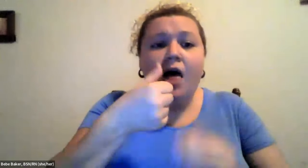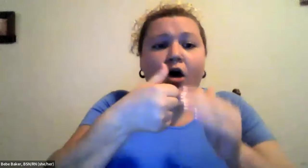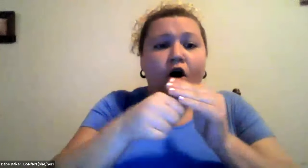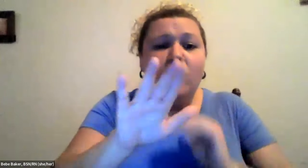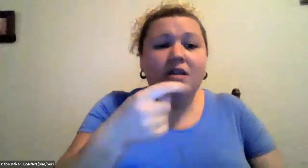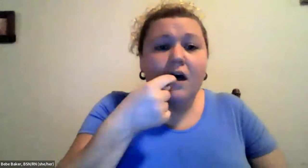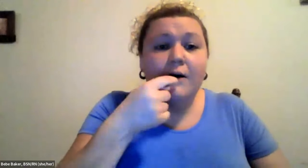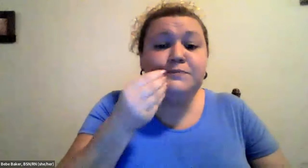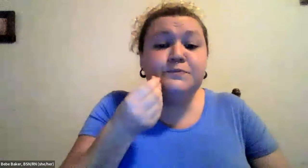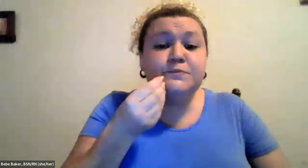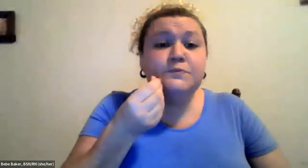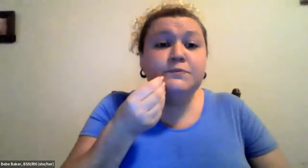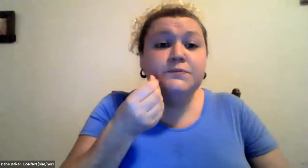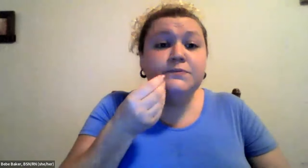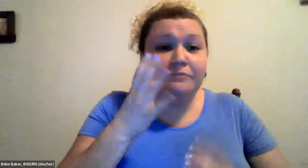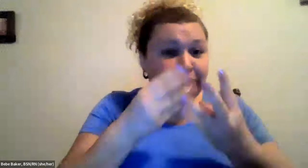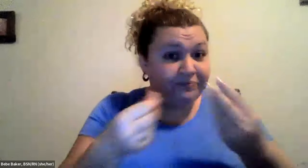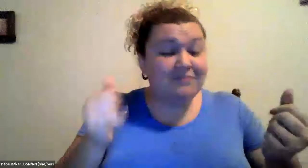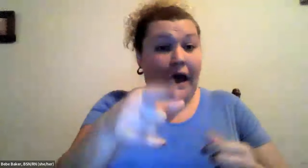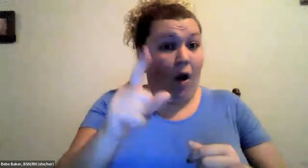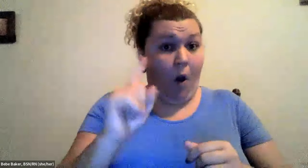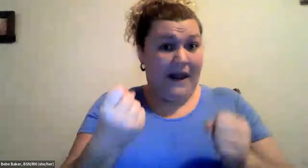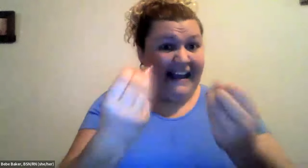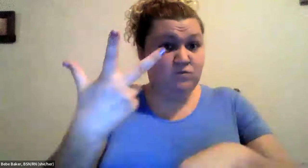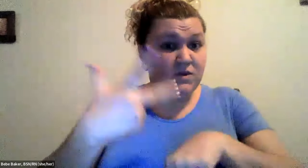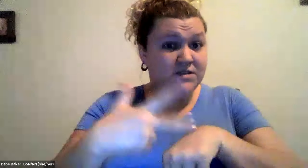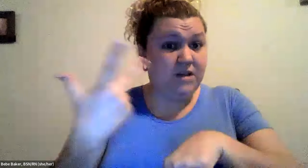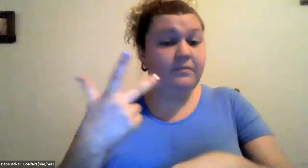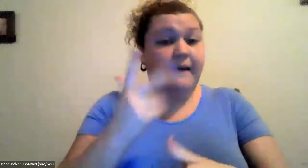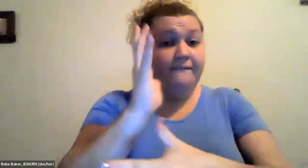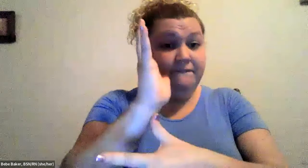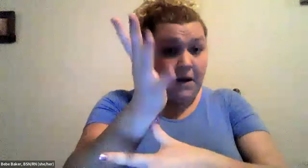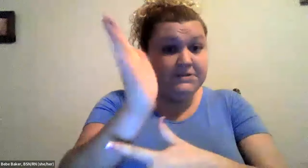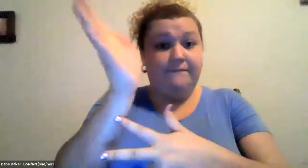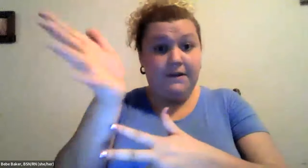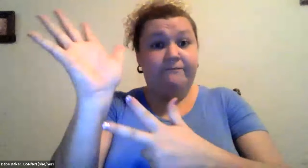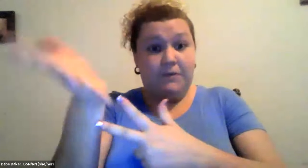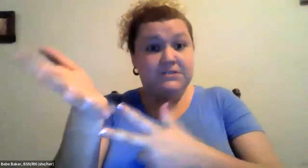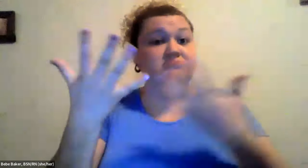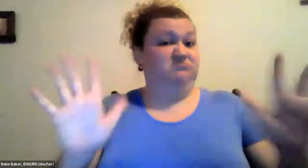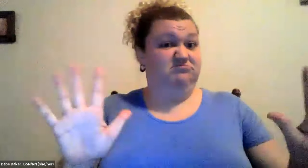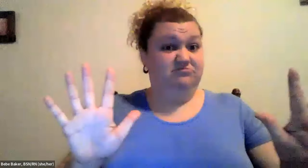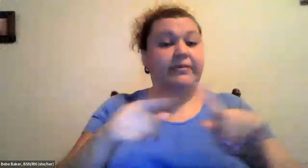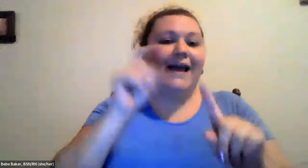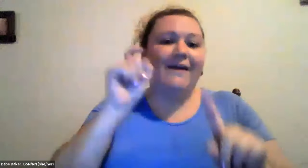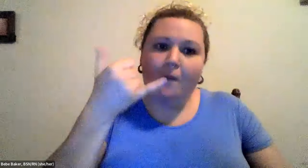Cristine Saunders: And it's a very tiny pill and it's put under your tongue and but it it dissolves under your tongue, they give it to you five minutes apart.